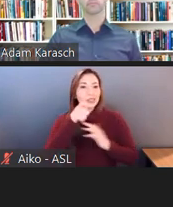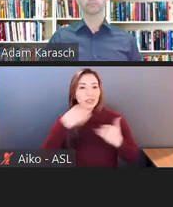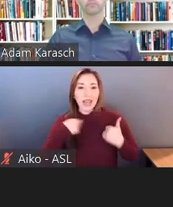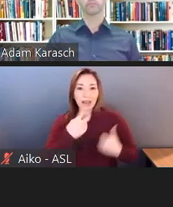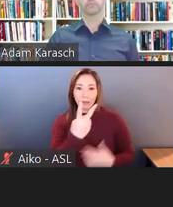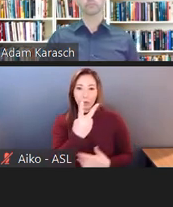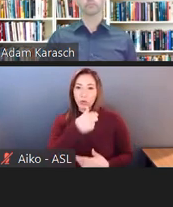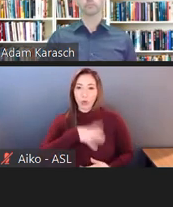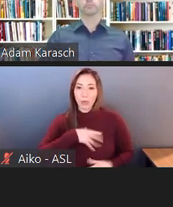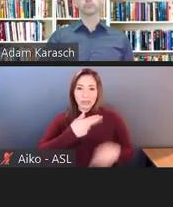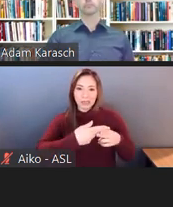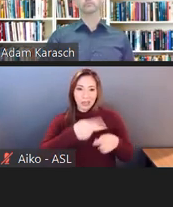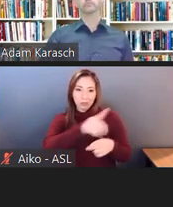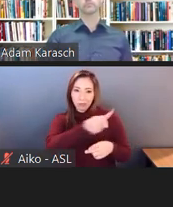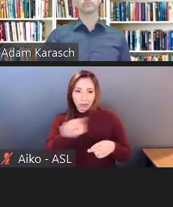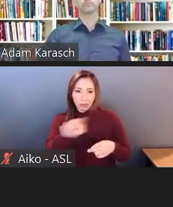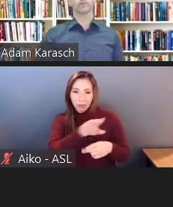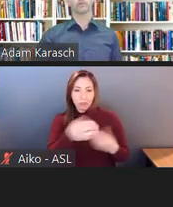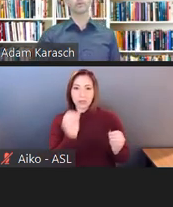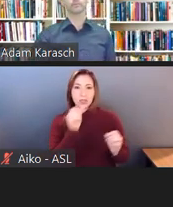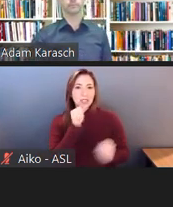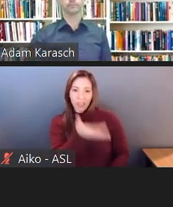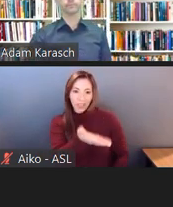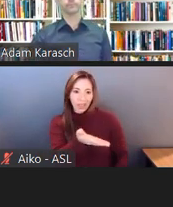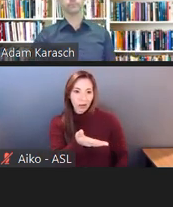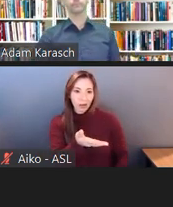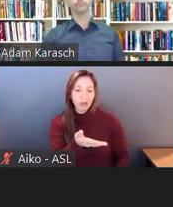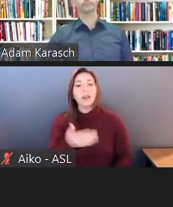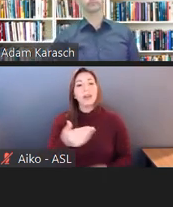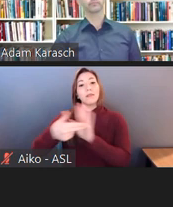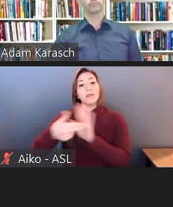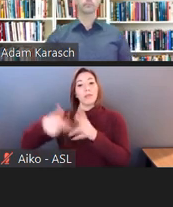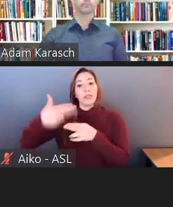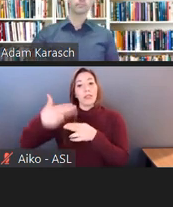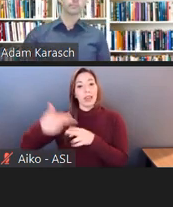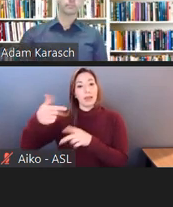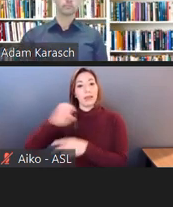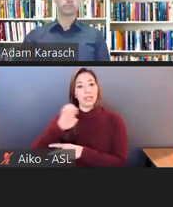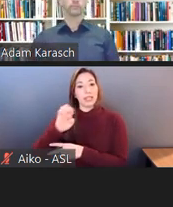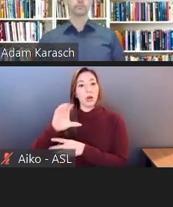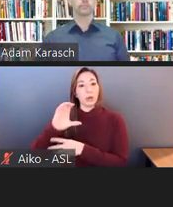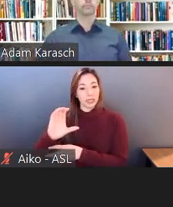Most of the time the EEOC does not agree to represent someone.